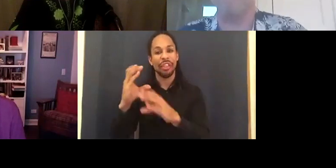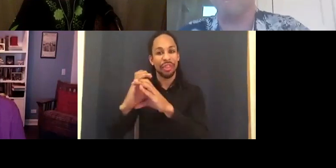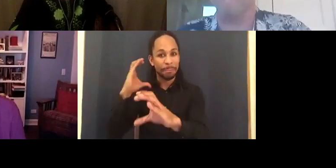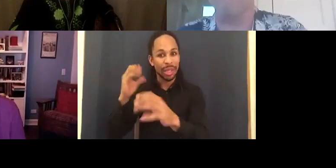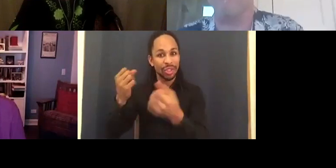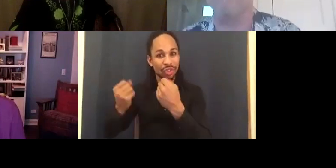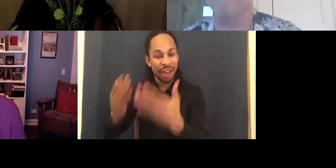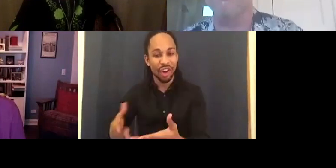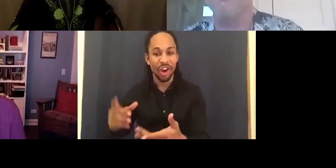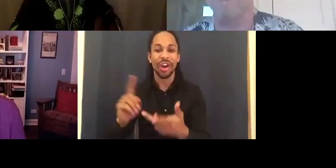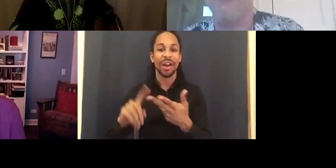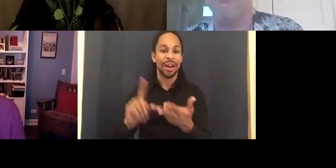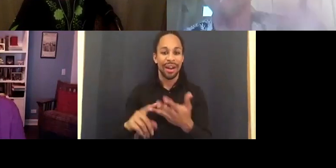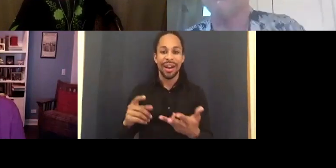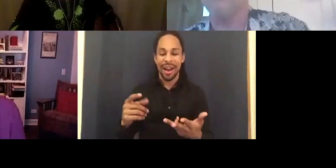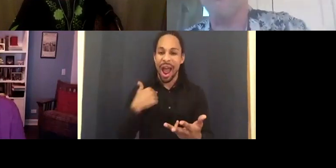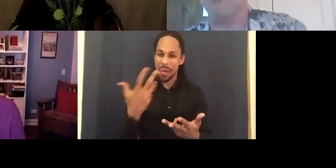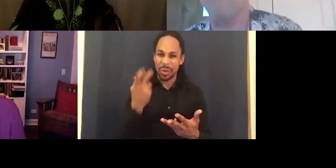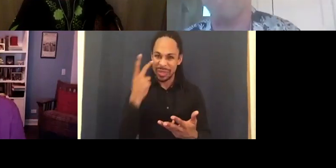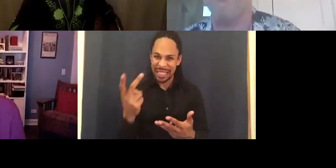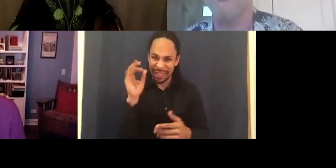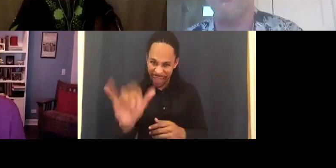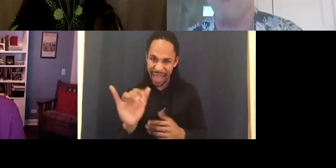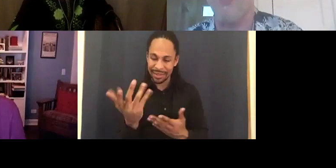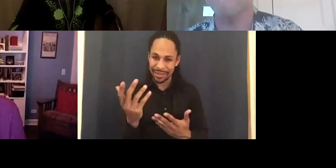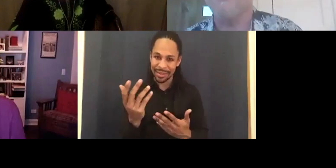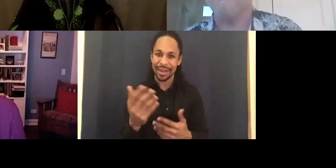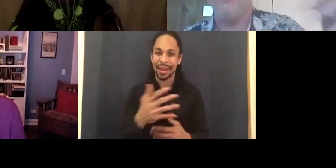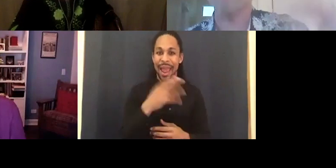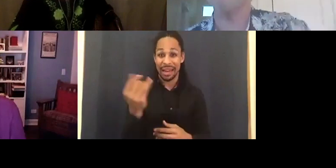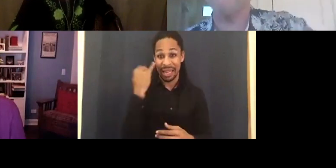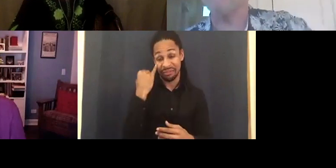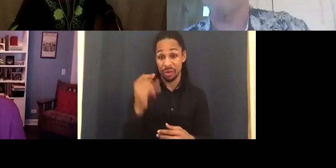to be the number of disabled people of the total population of the US, I wouldn't care